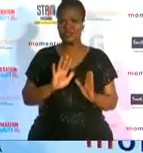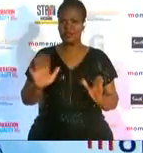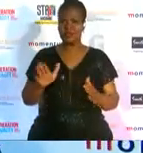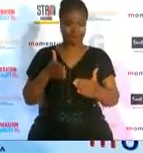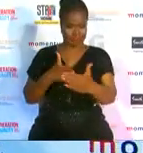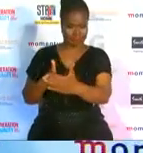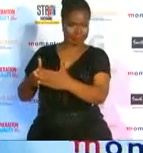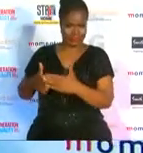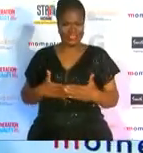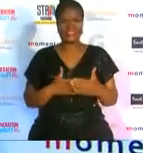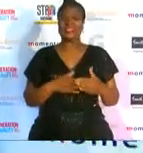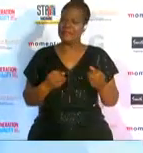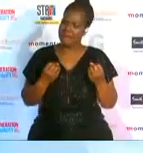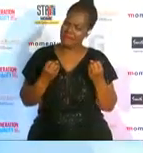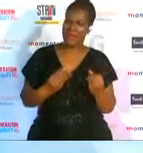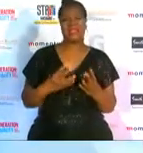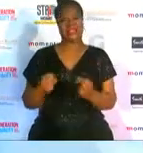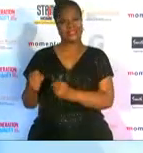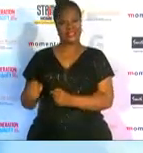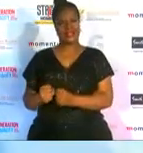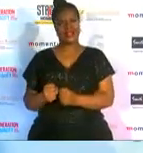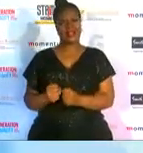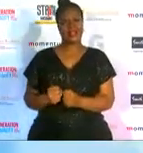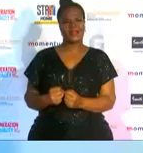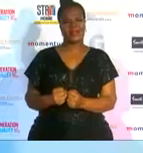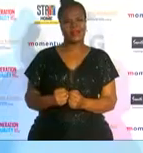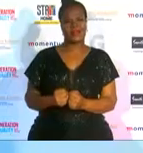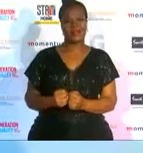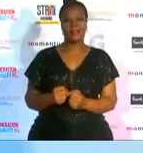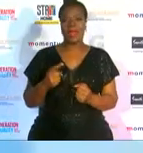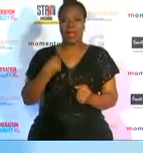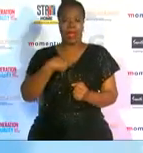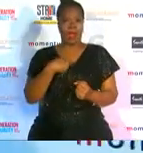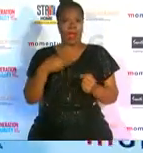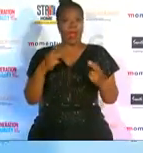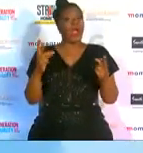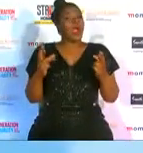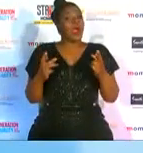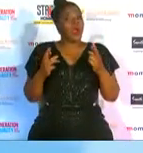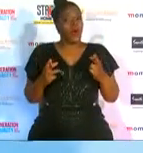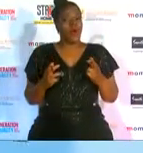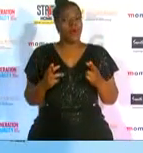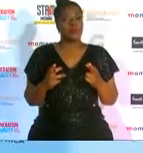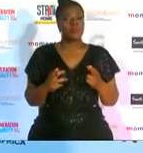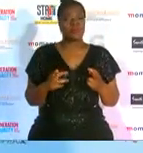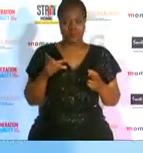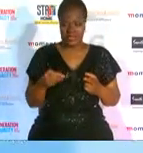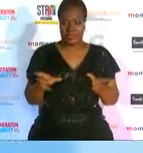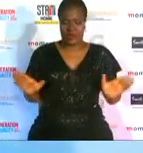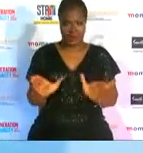and girls in sport and and i'm i'm hoping that events like this can encourage people to not only inspire